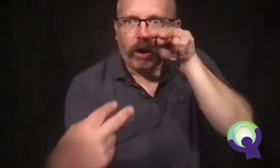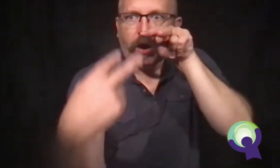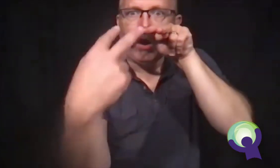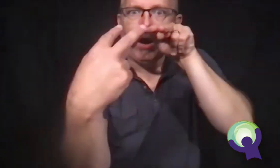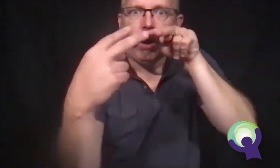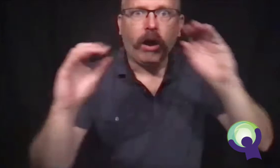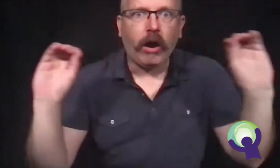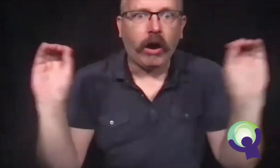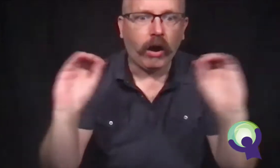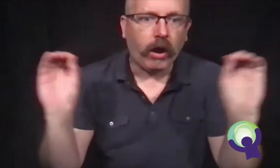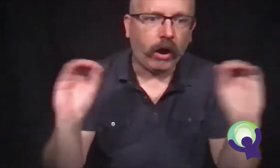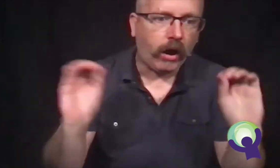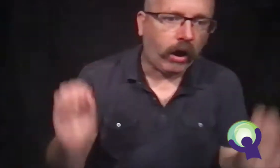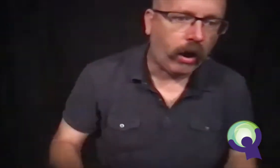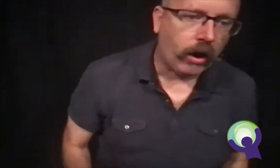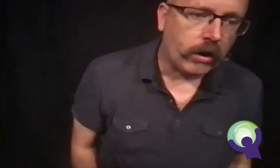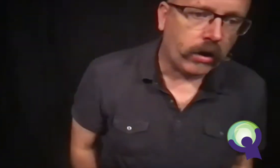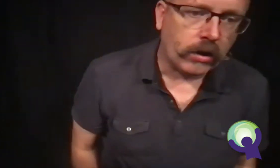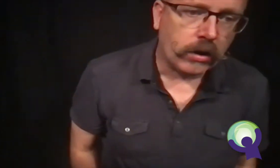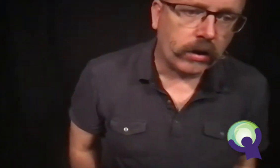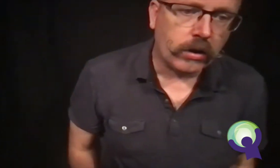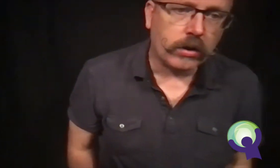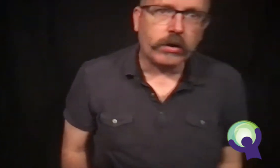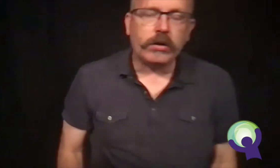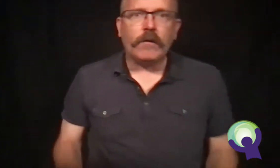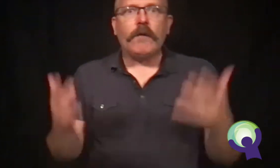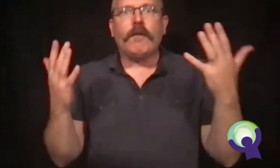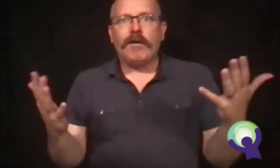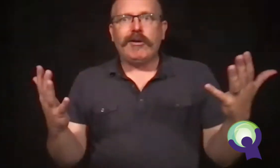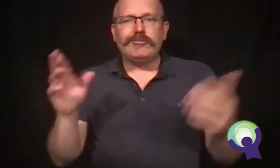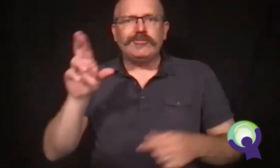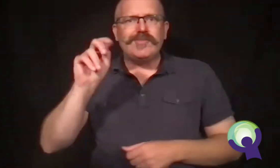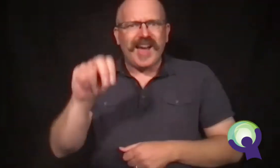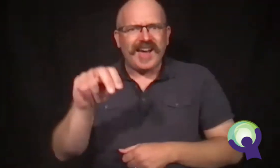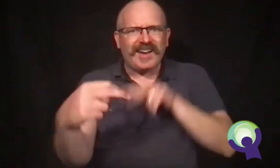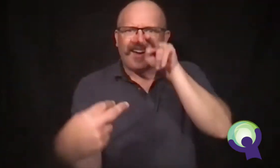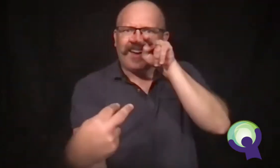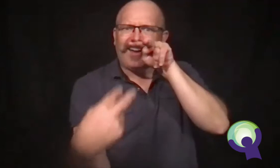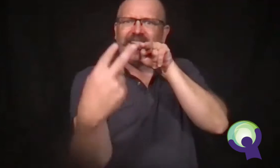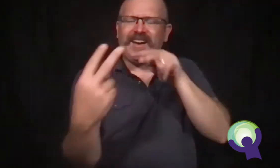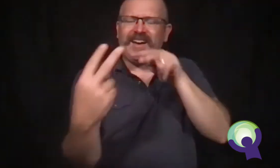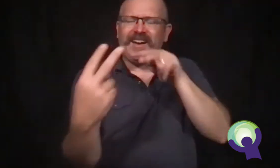"I'd like to check these out, please," said Ron. The desk clerk didn't look at him.